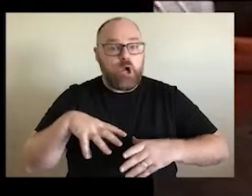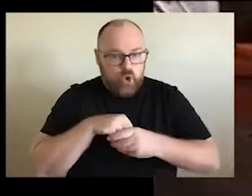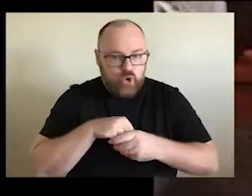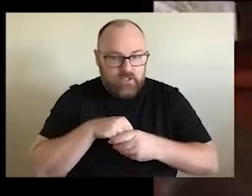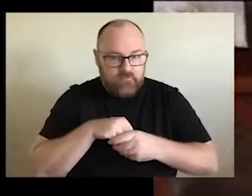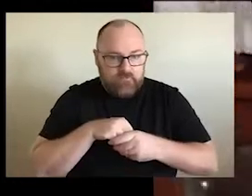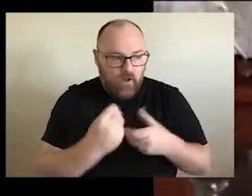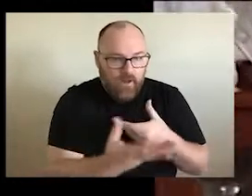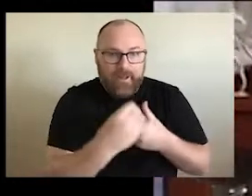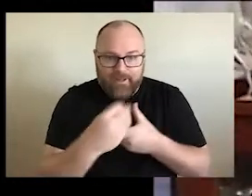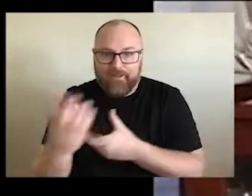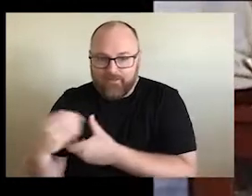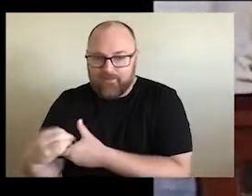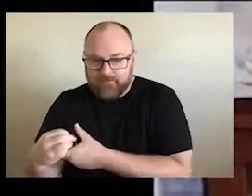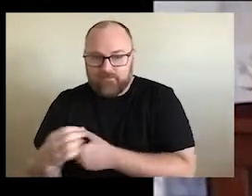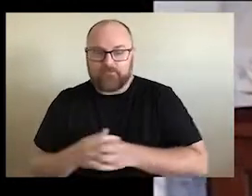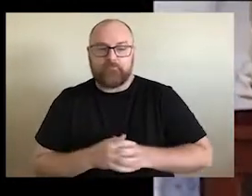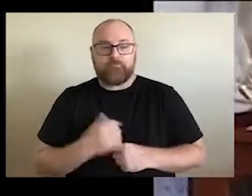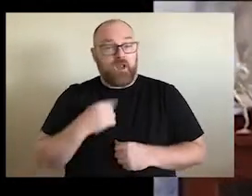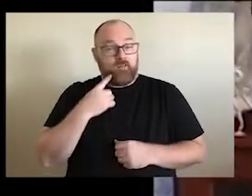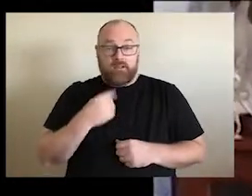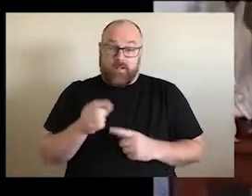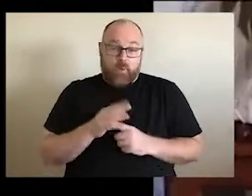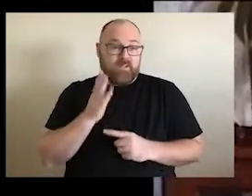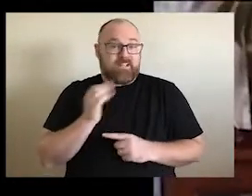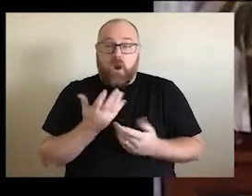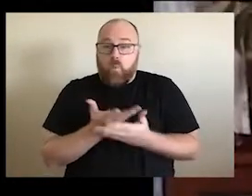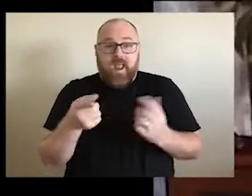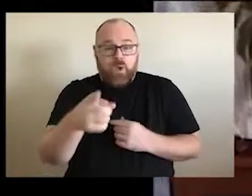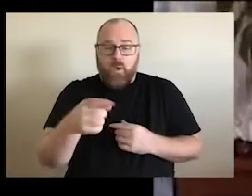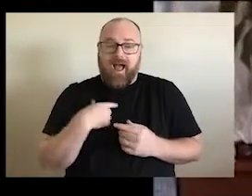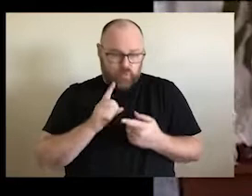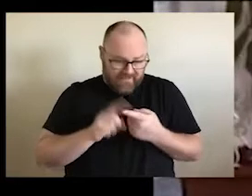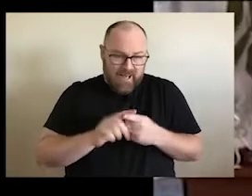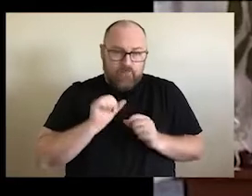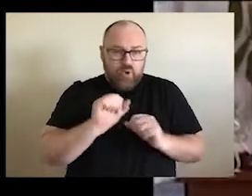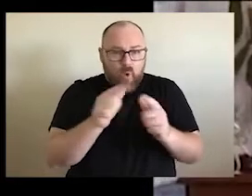think it's very important for people. Whoever they are to maintain the culture, their language. Their religion and everything